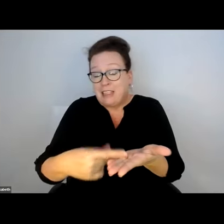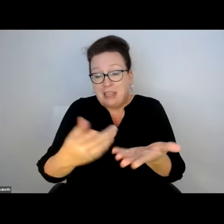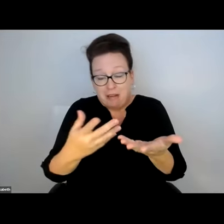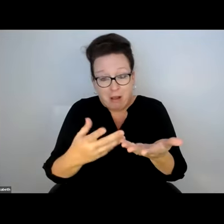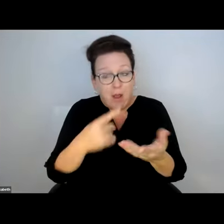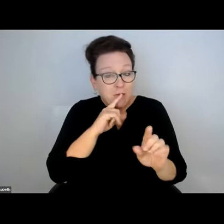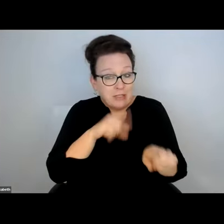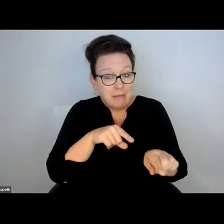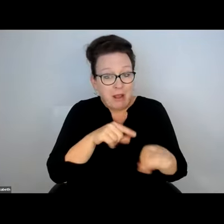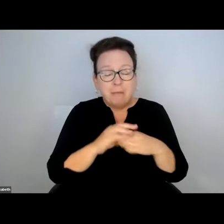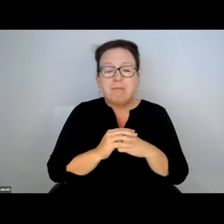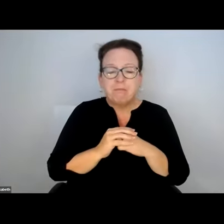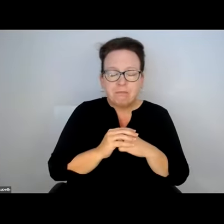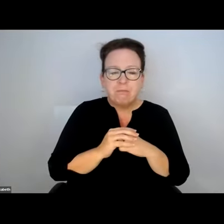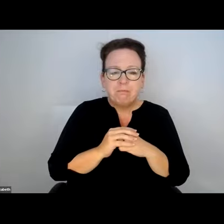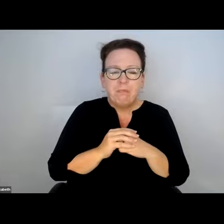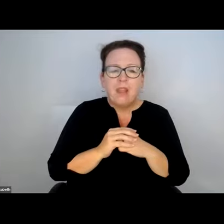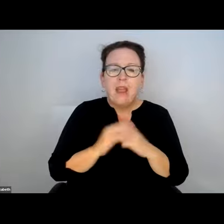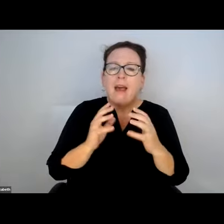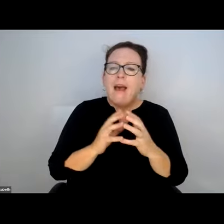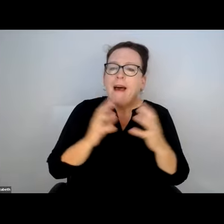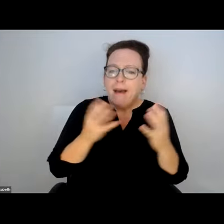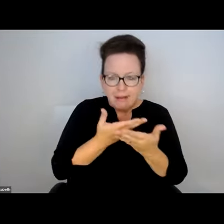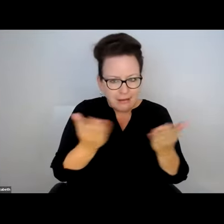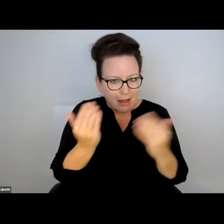ISSUE. SINCE YOU PUT IT OUT THERE, KAT, I WILL RESPOND TO IT.